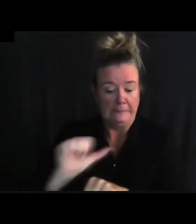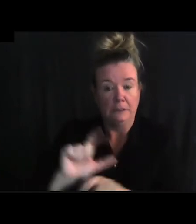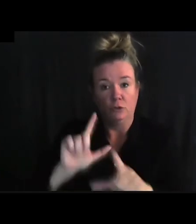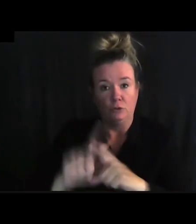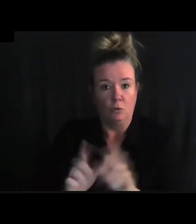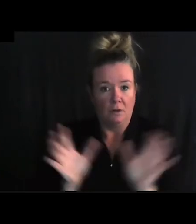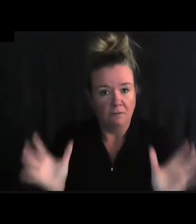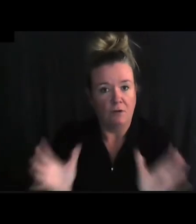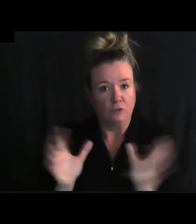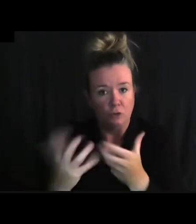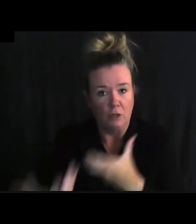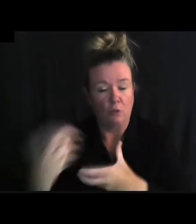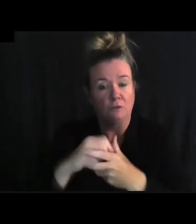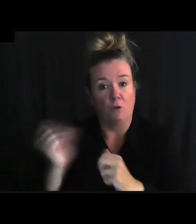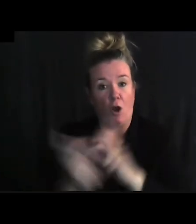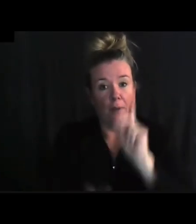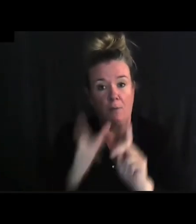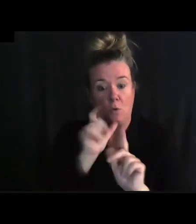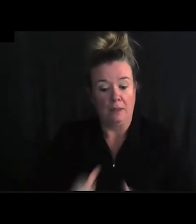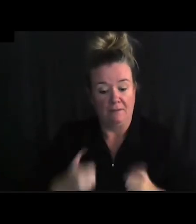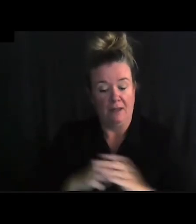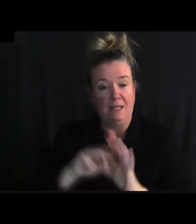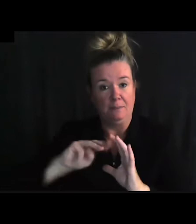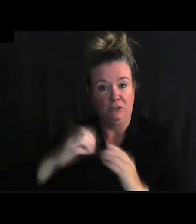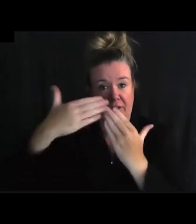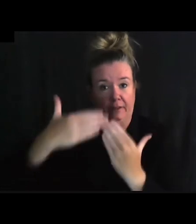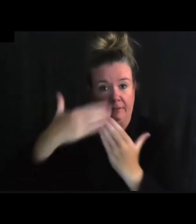continuing work to foster inclusion for all people across Michigan.